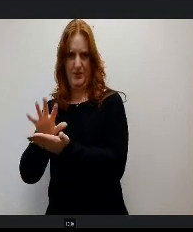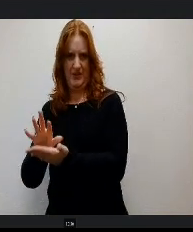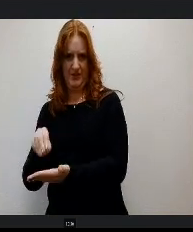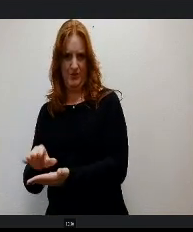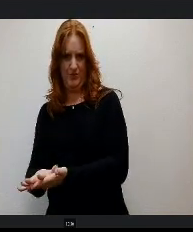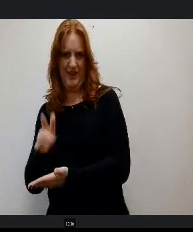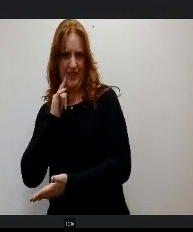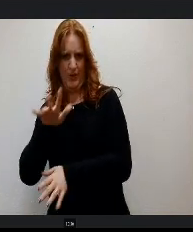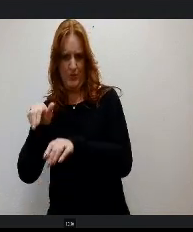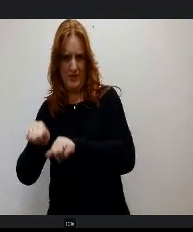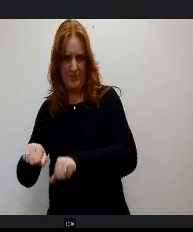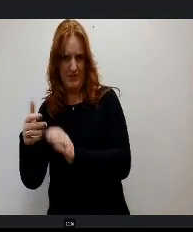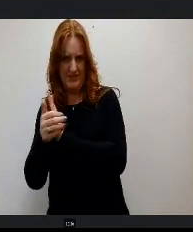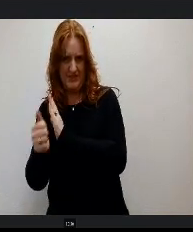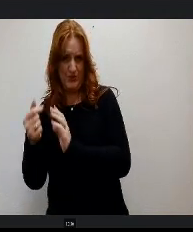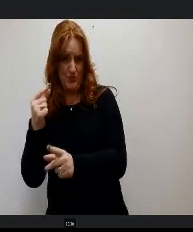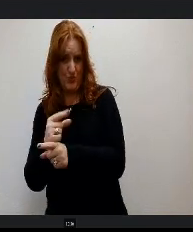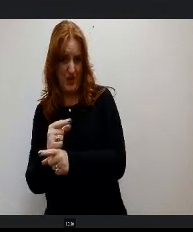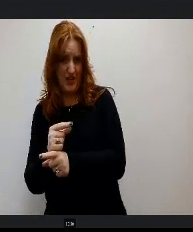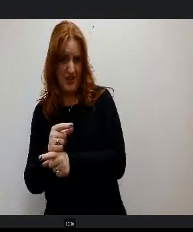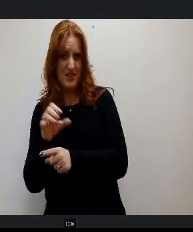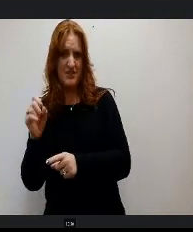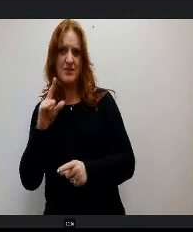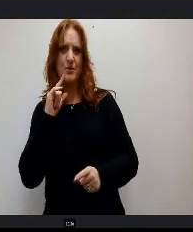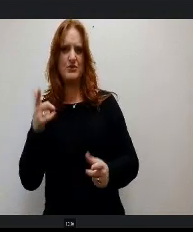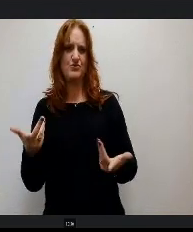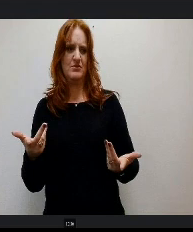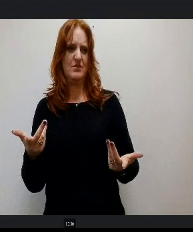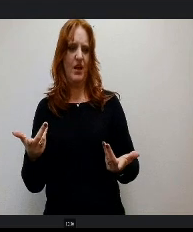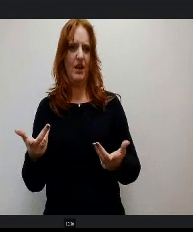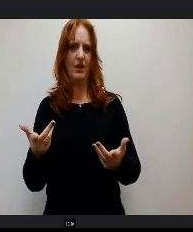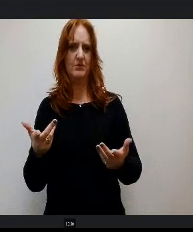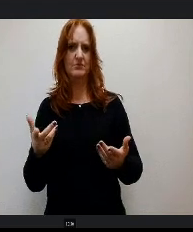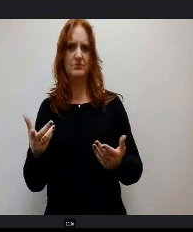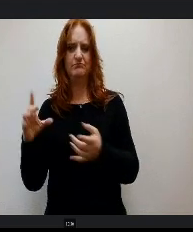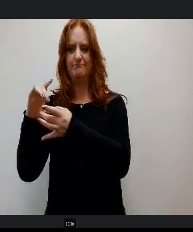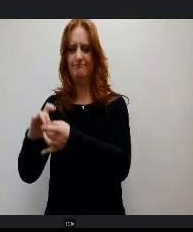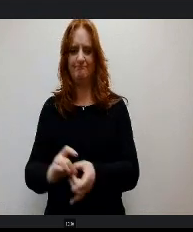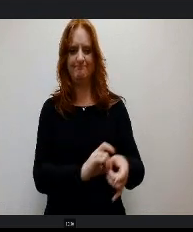this is, it's really just across the board holding hands and really casting a vision.